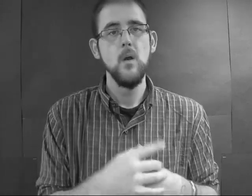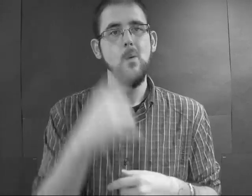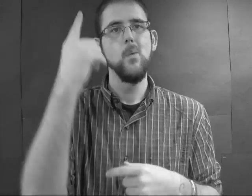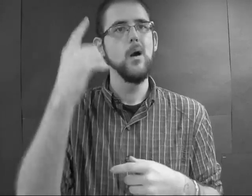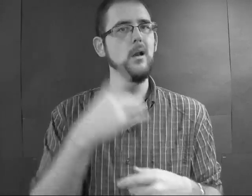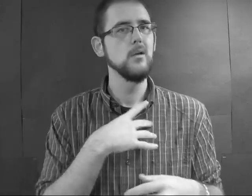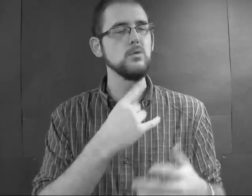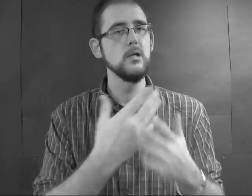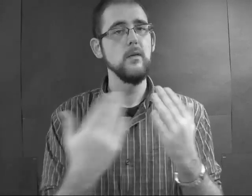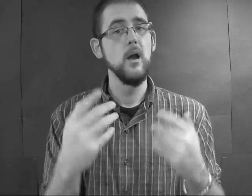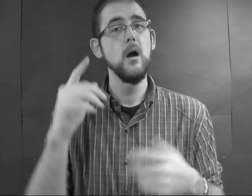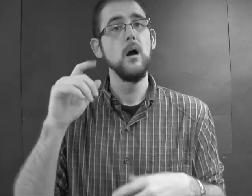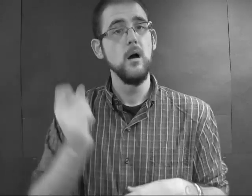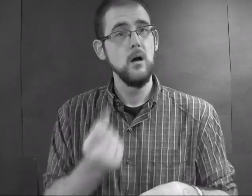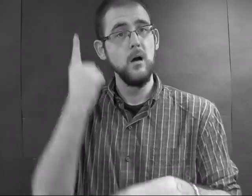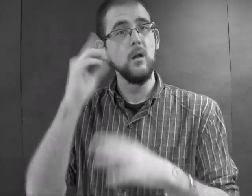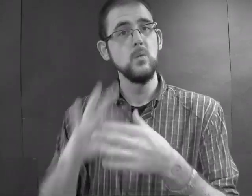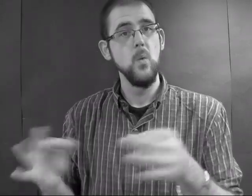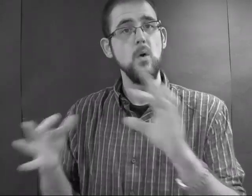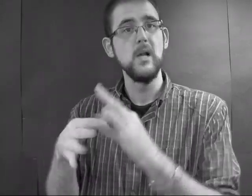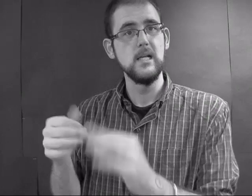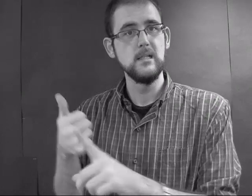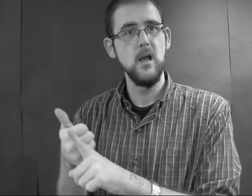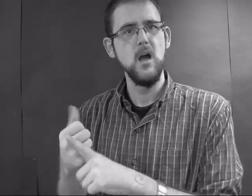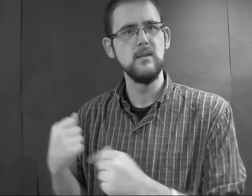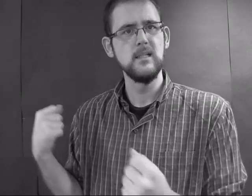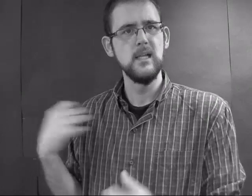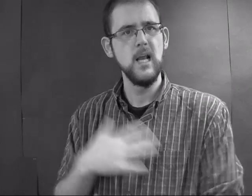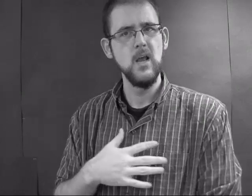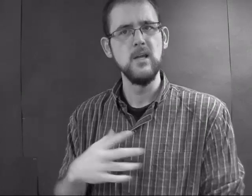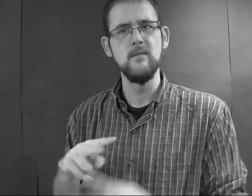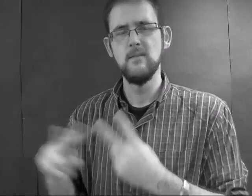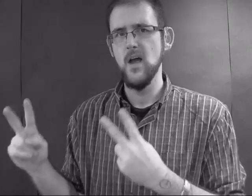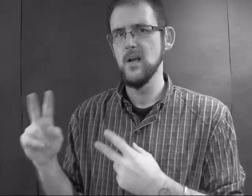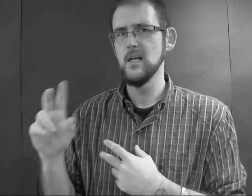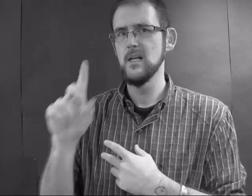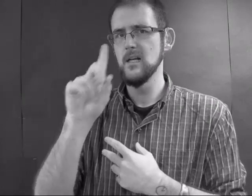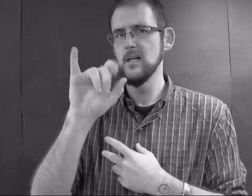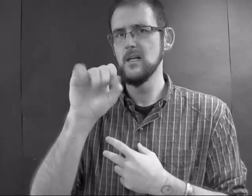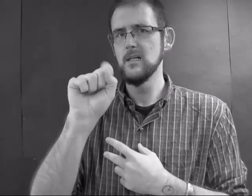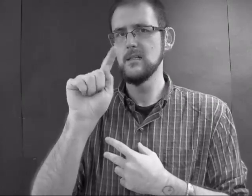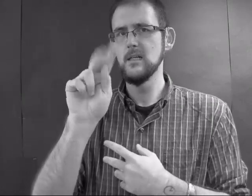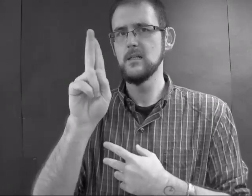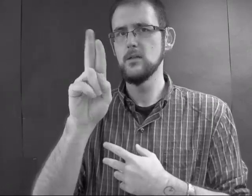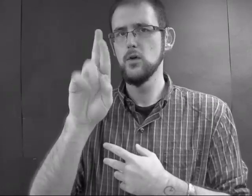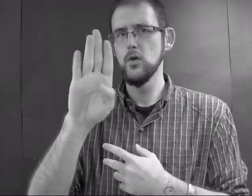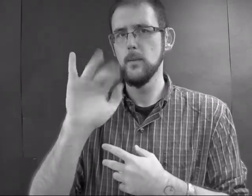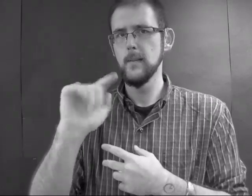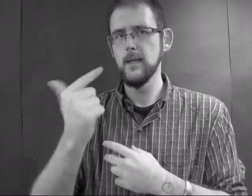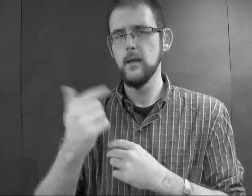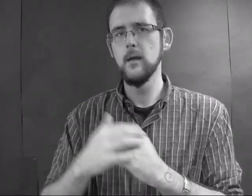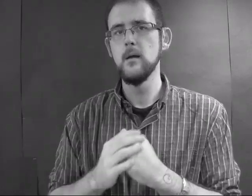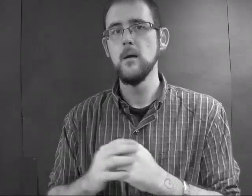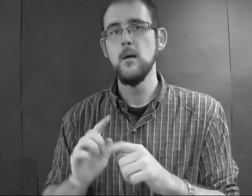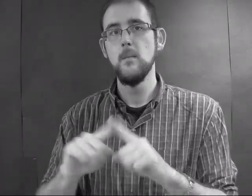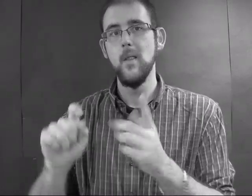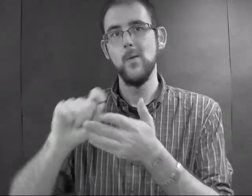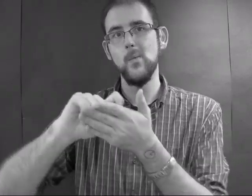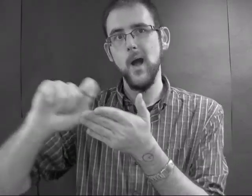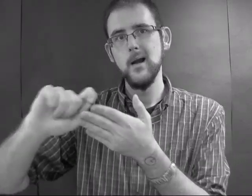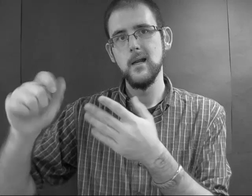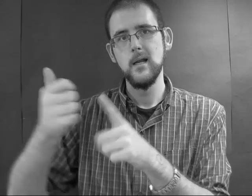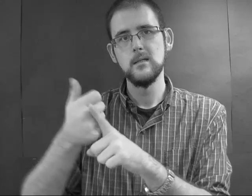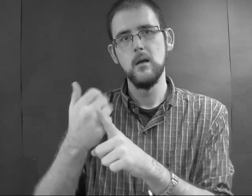One interesting thing: although the book is disturbing, the writing is